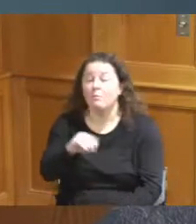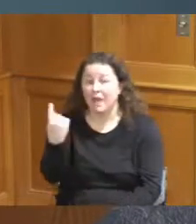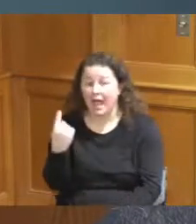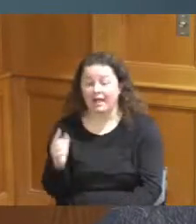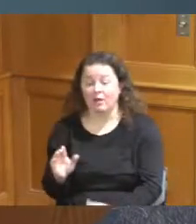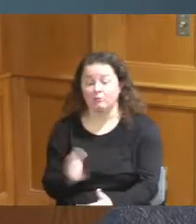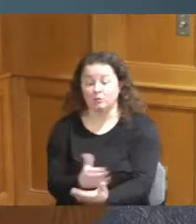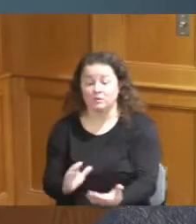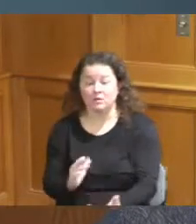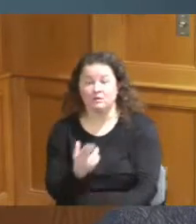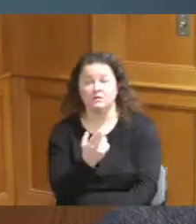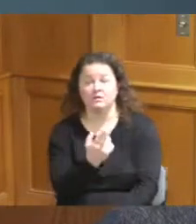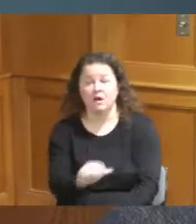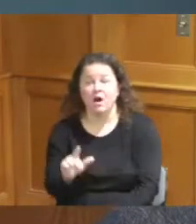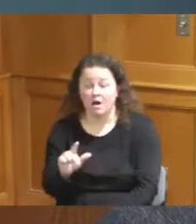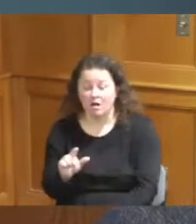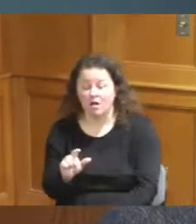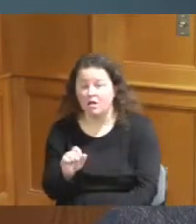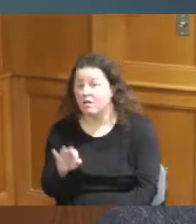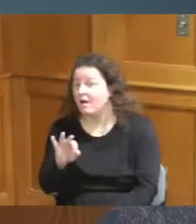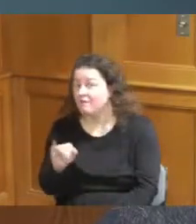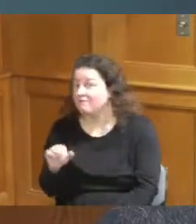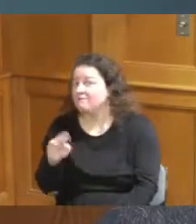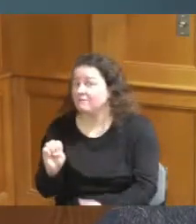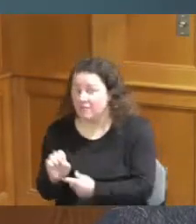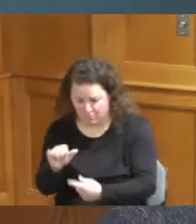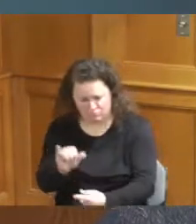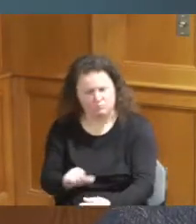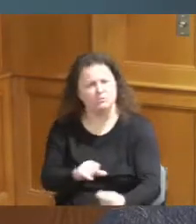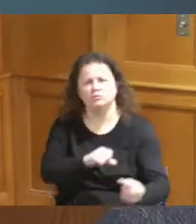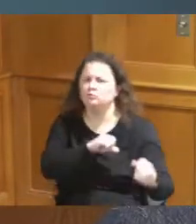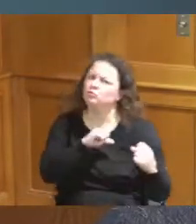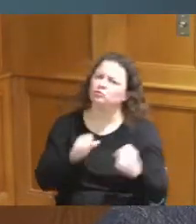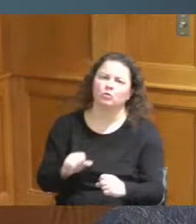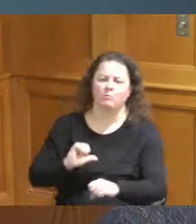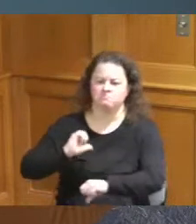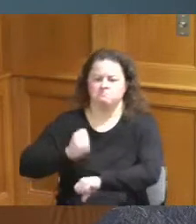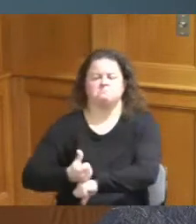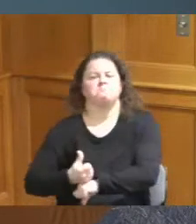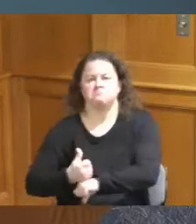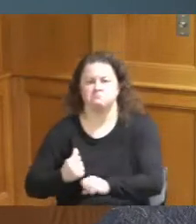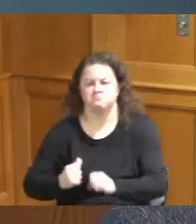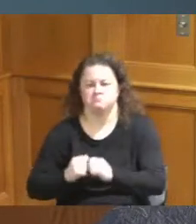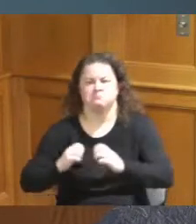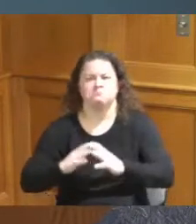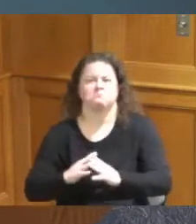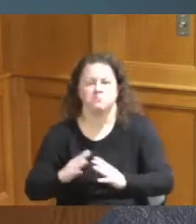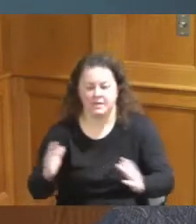a one of the Bold steps that and we have others that we have made as we talk about black history